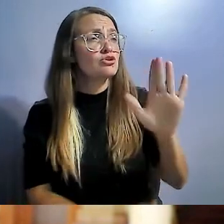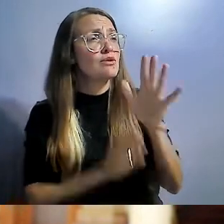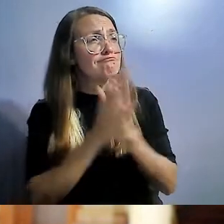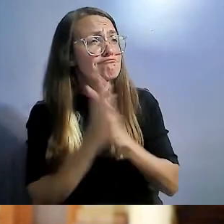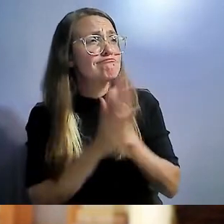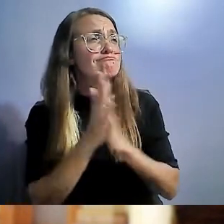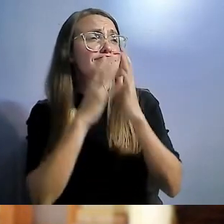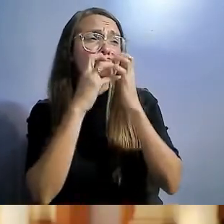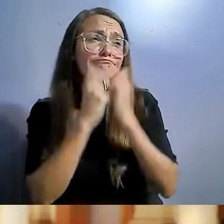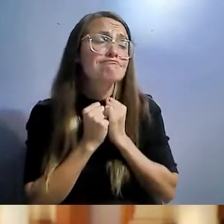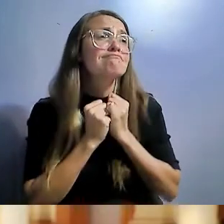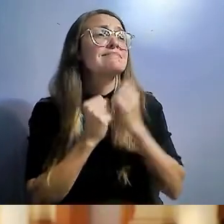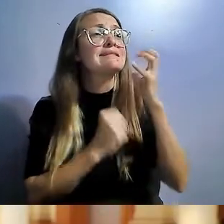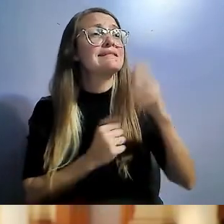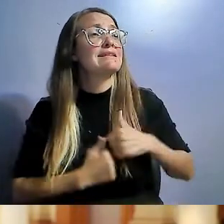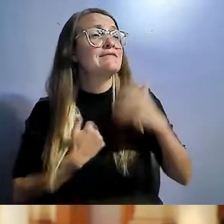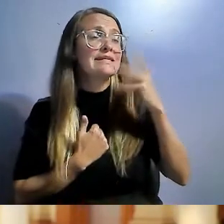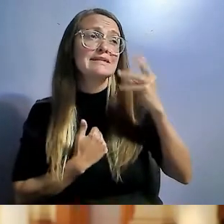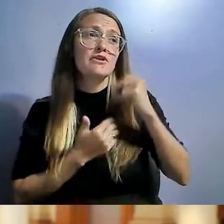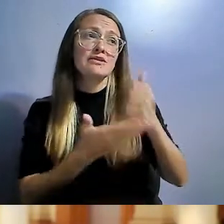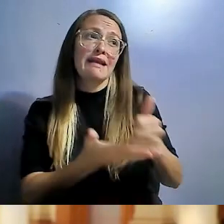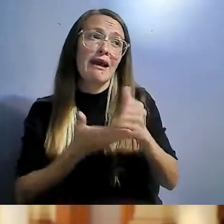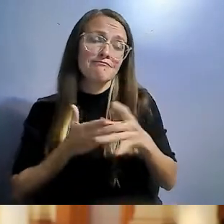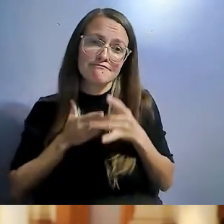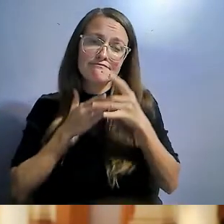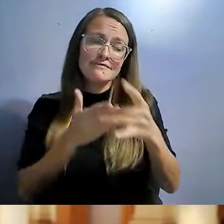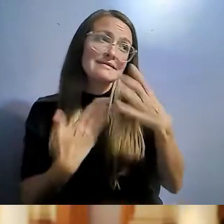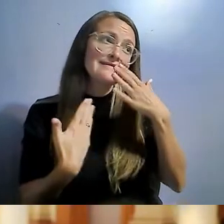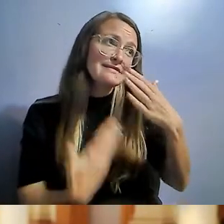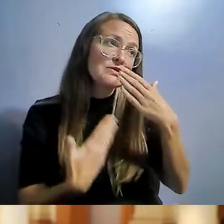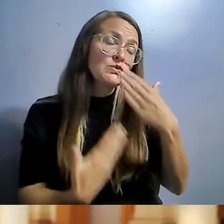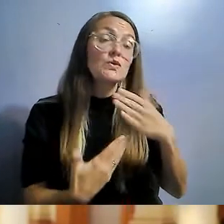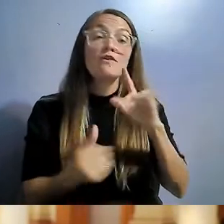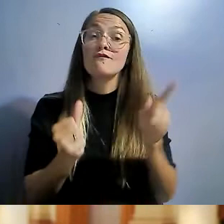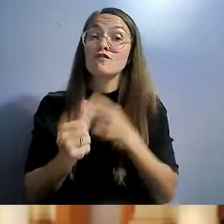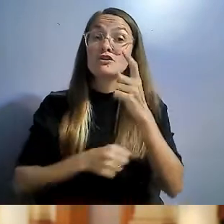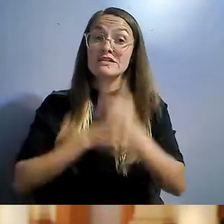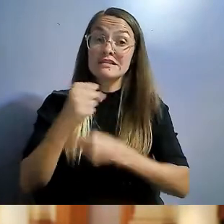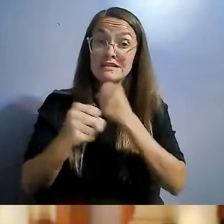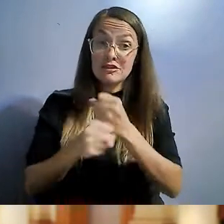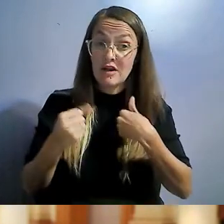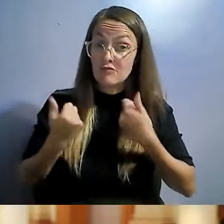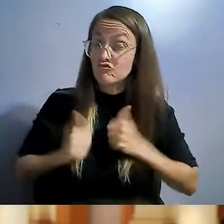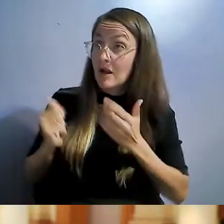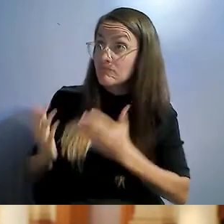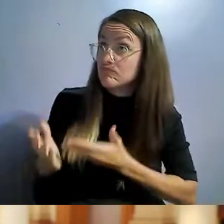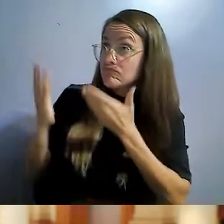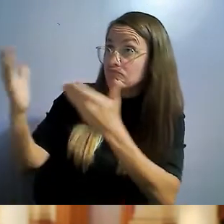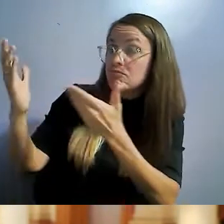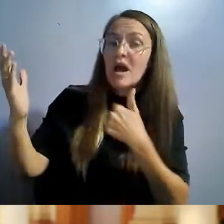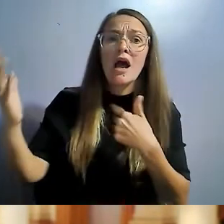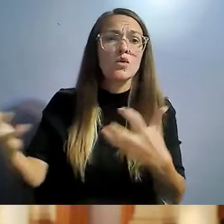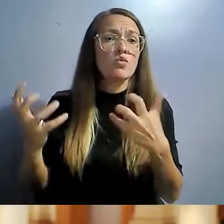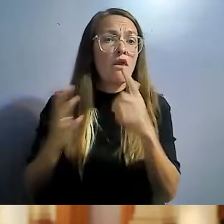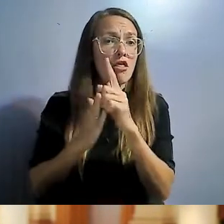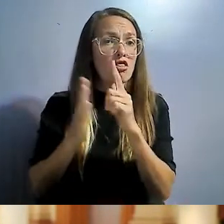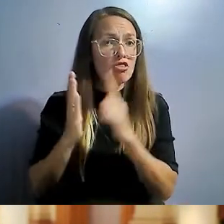The first year that I ran this bill I was looking to run a law that was all-inclusive of repairing tech products.